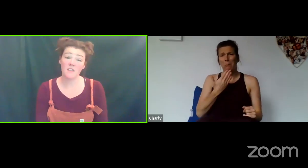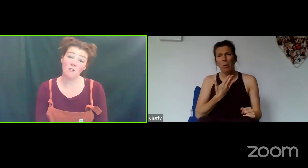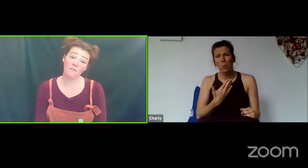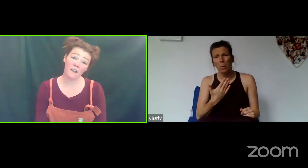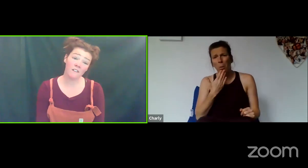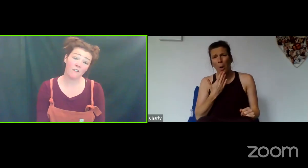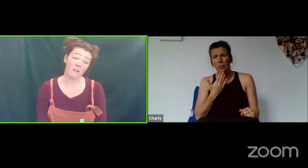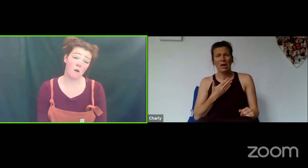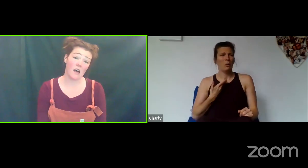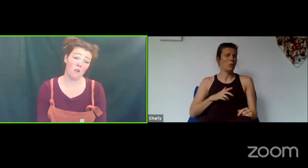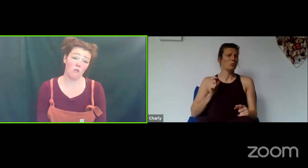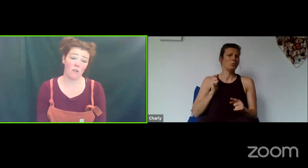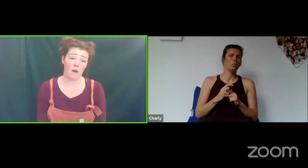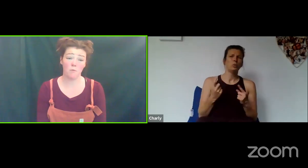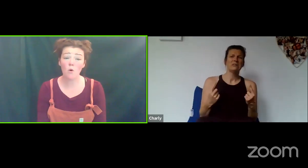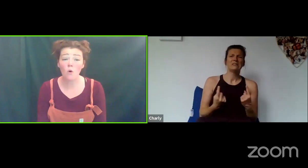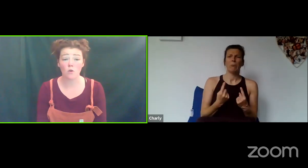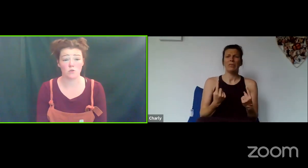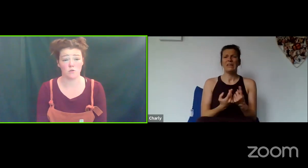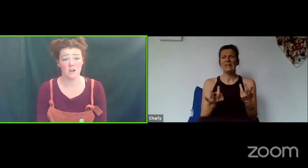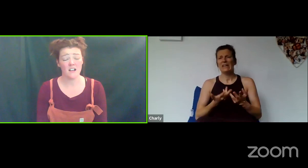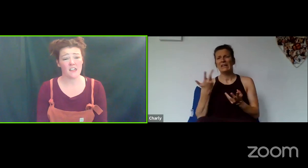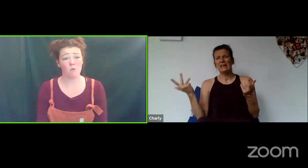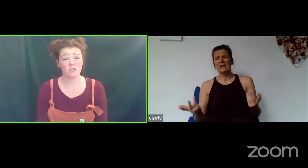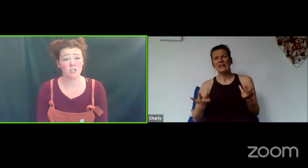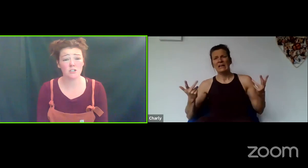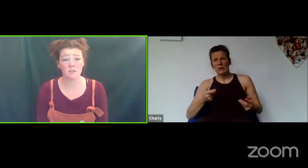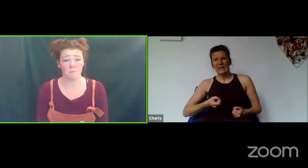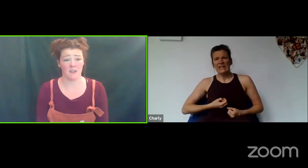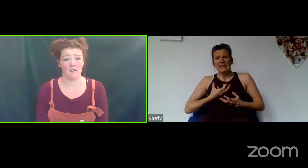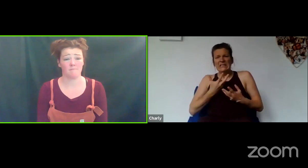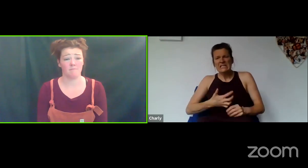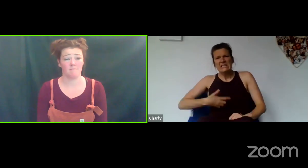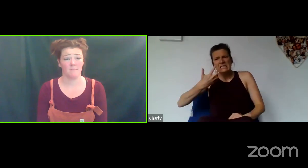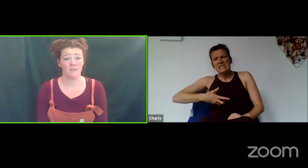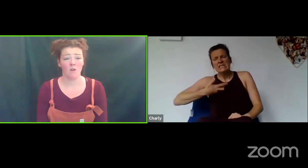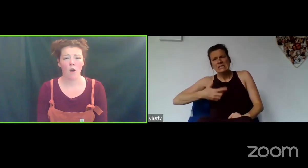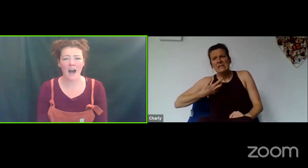Maybe they're not feeling very well or they're bored or they want to do something.